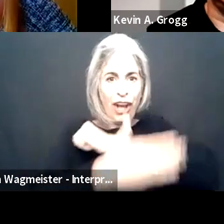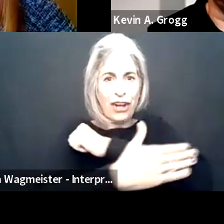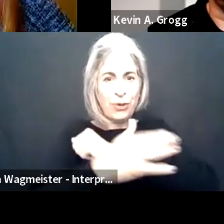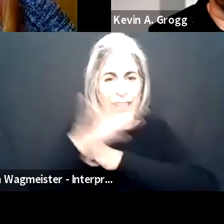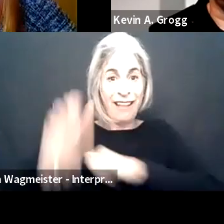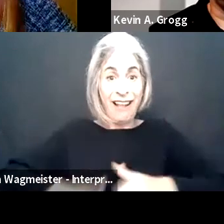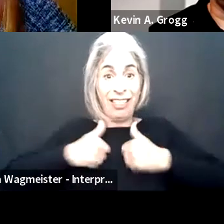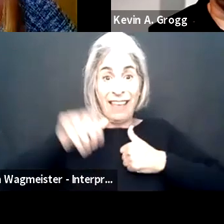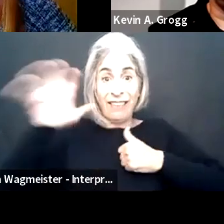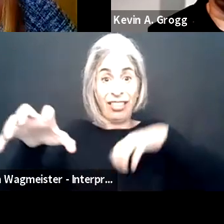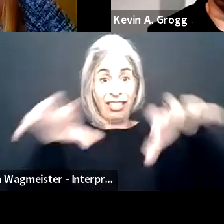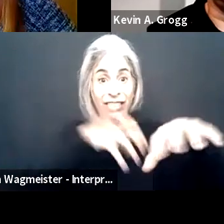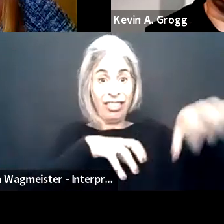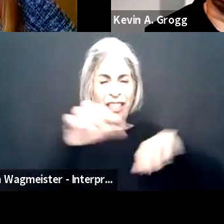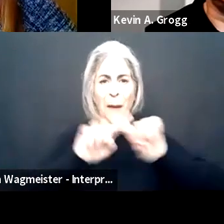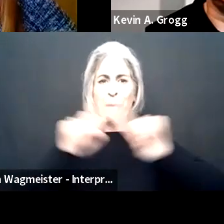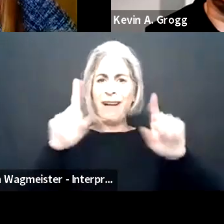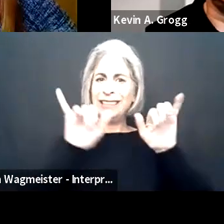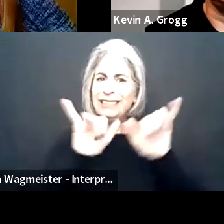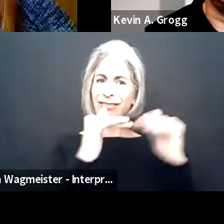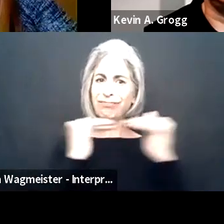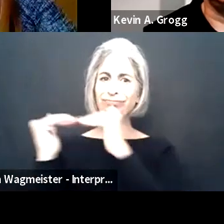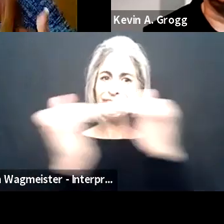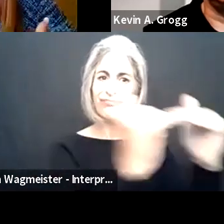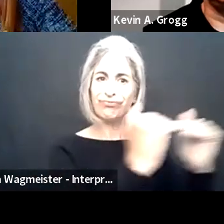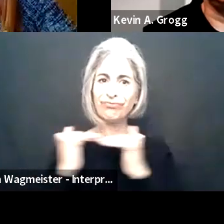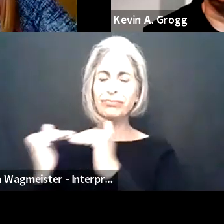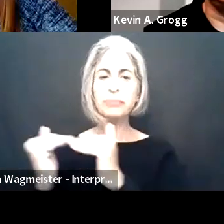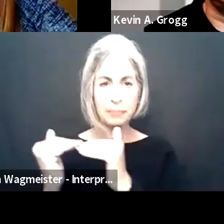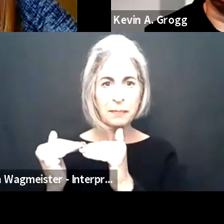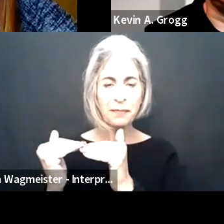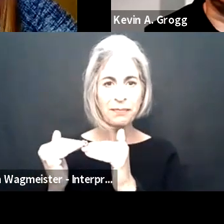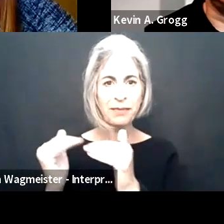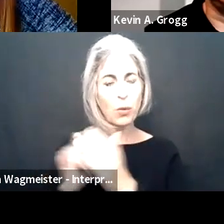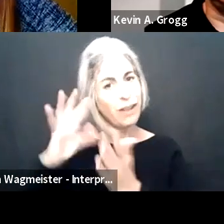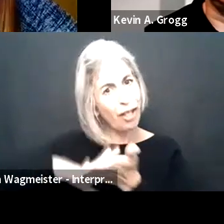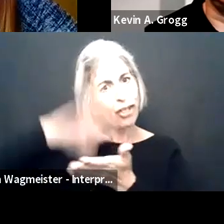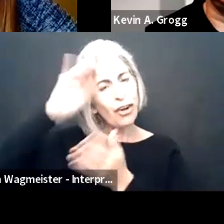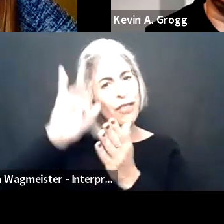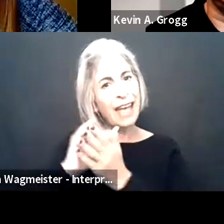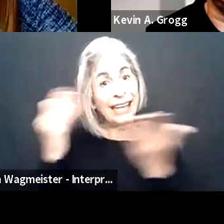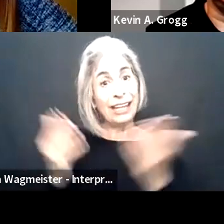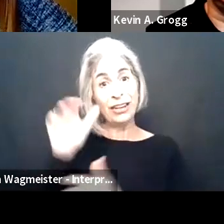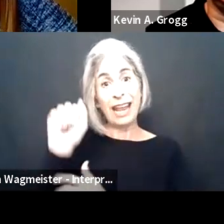don't know where they are, what part of the country, we're all kind of in a level playing field.